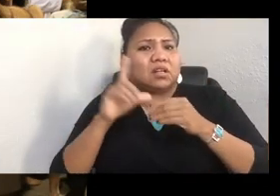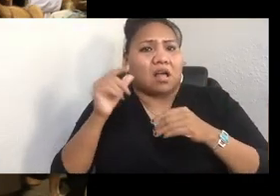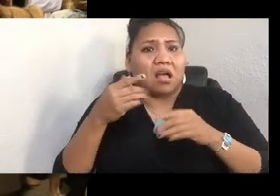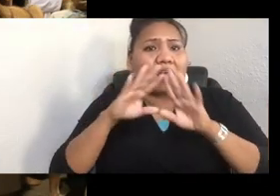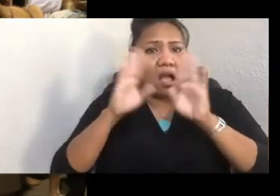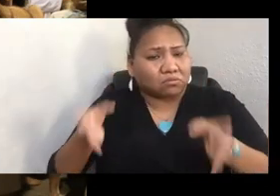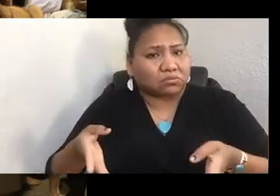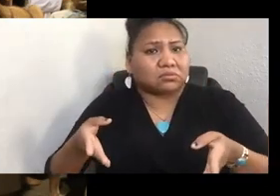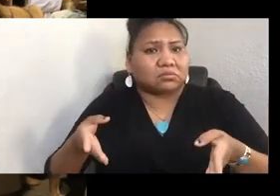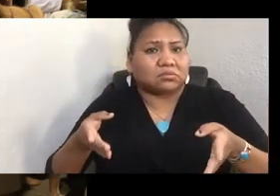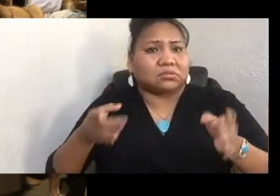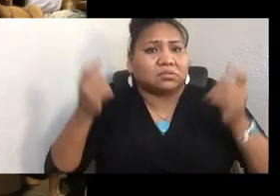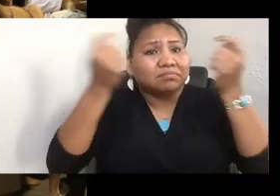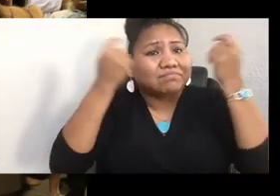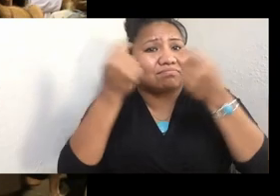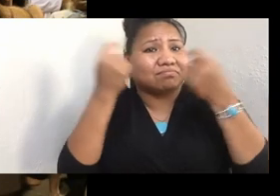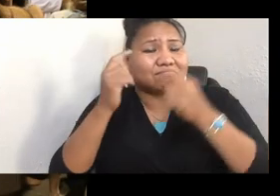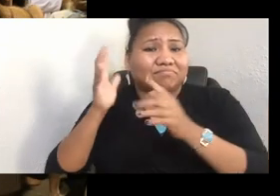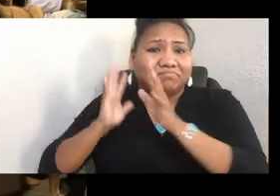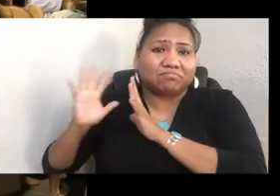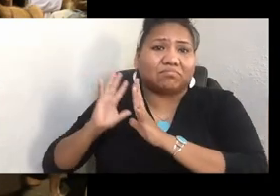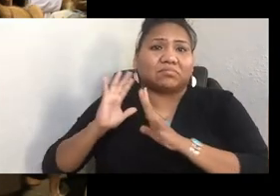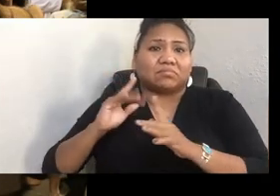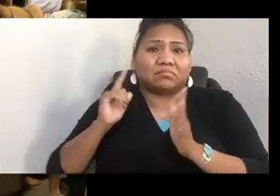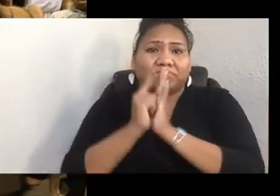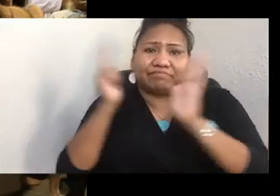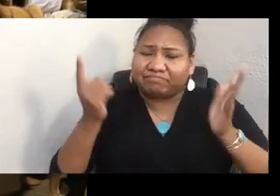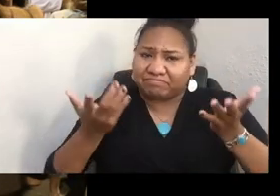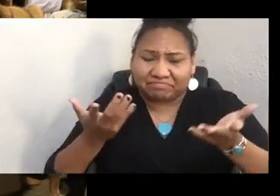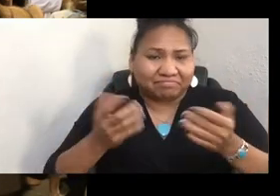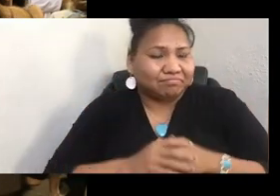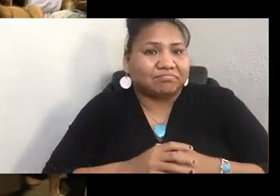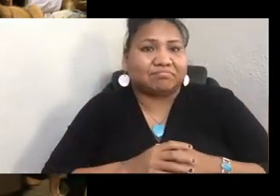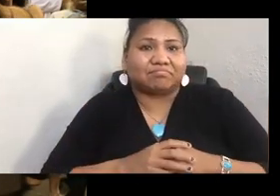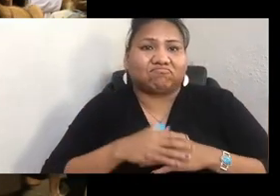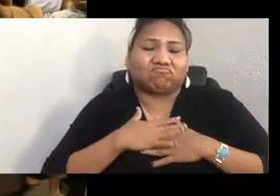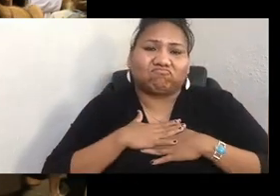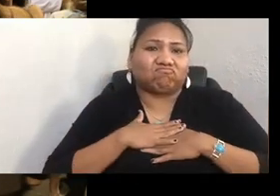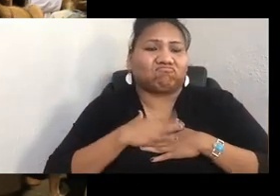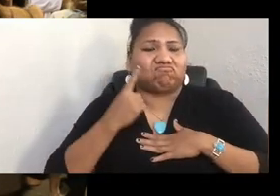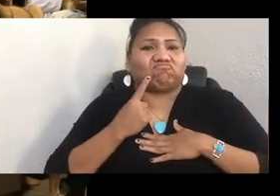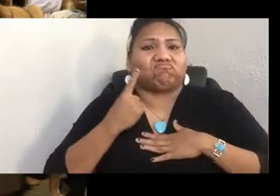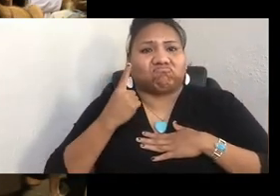It just moves me to tears when I think about what a journey it's been.